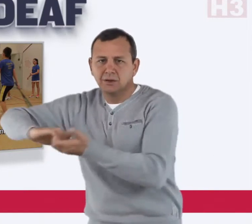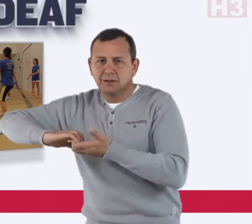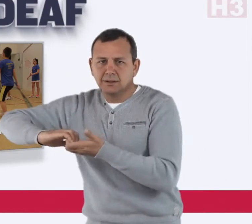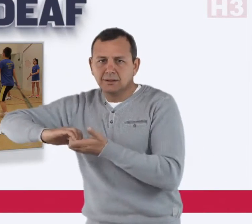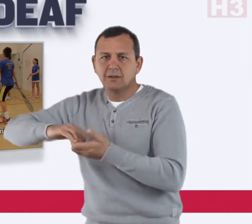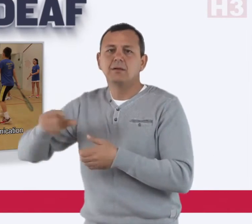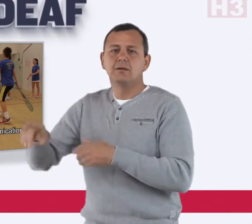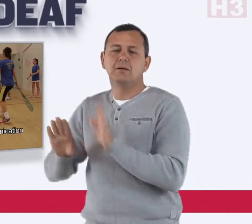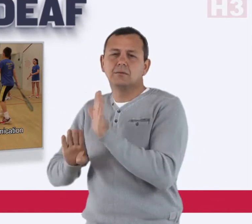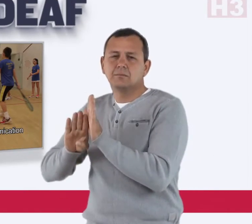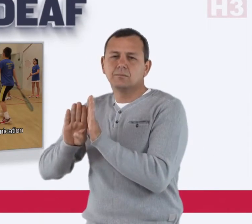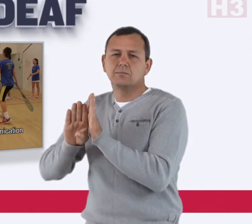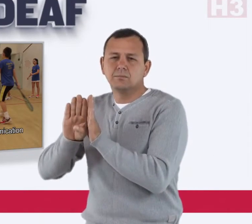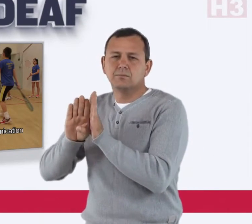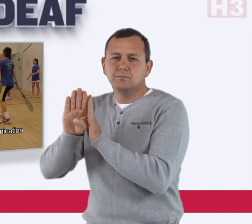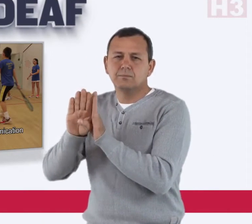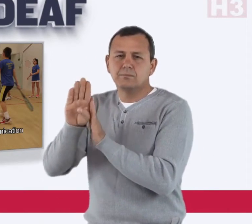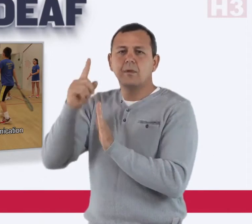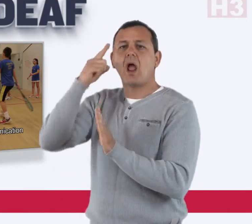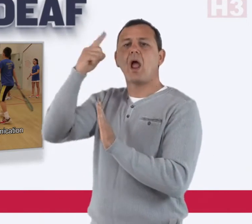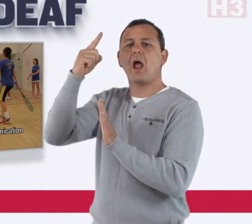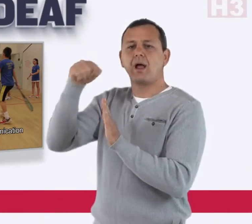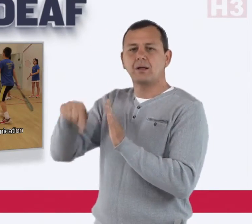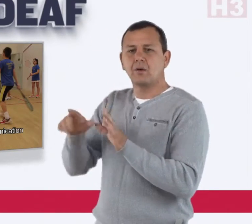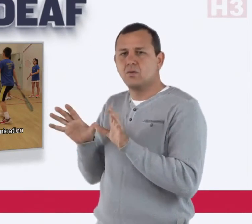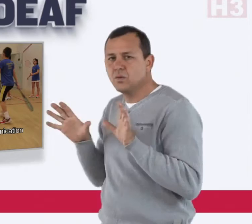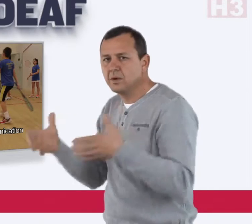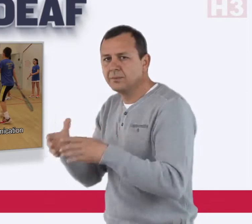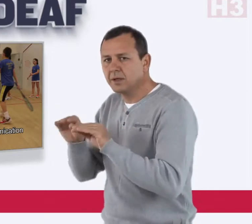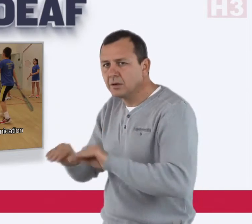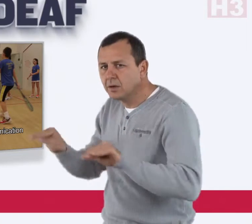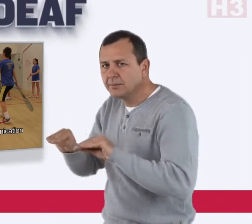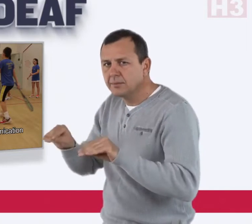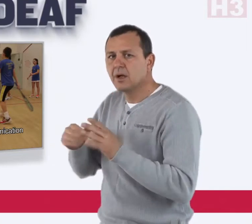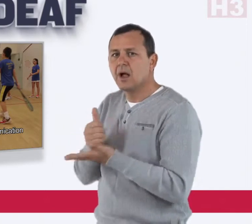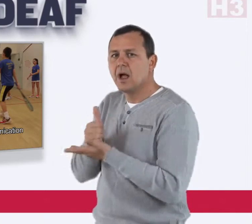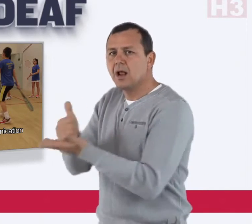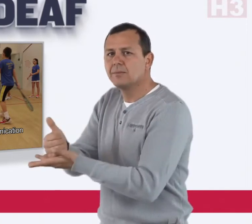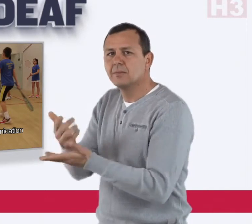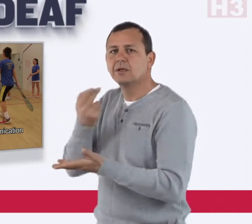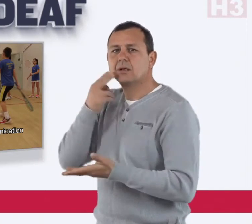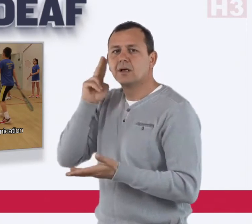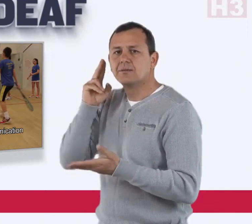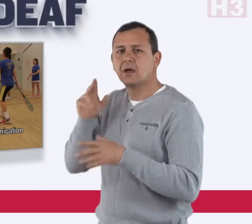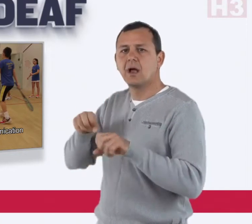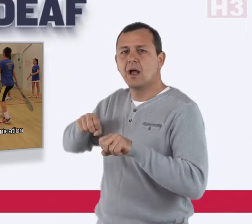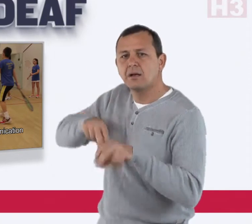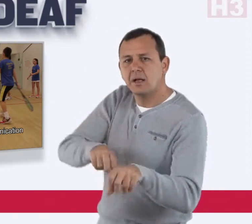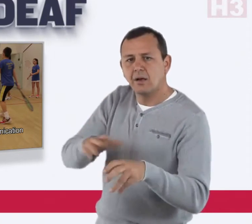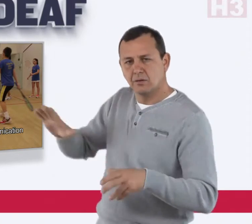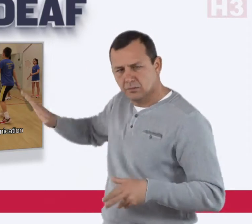Society developed the workshop to help deaf athletes